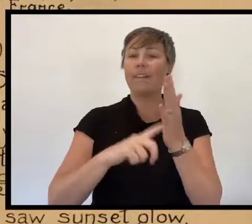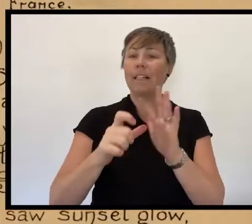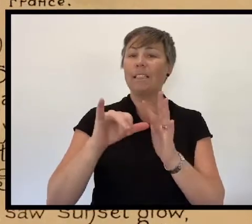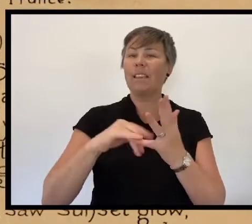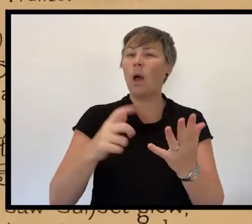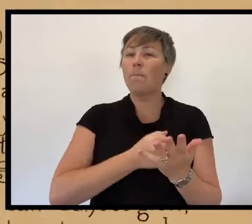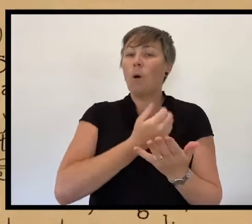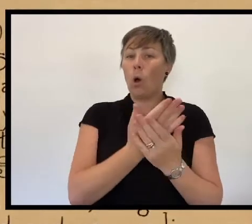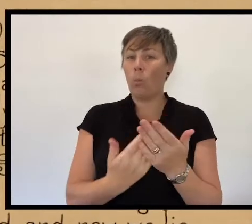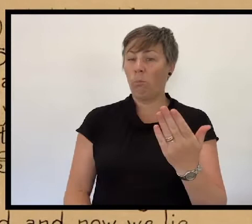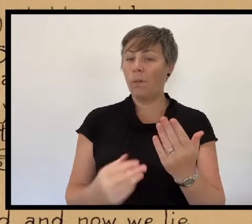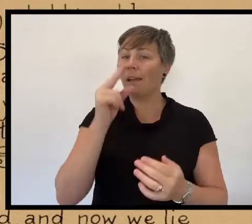This poem was written by a Canadian medical officer,